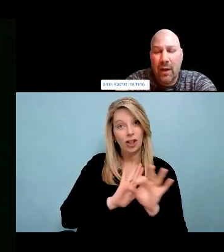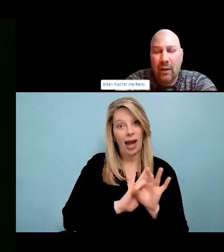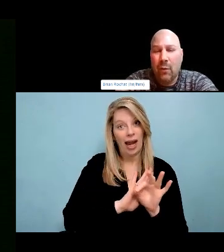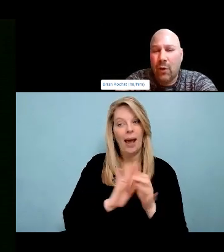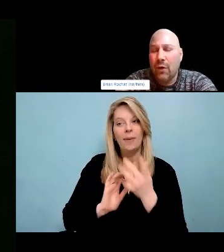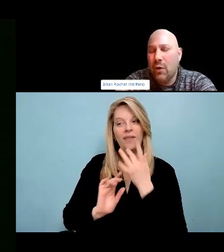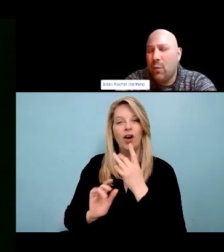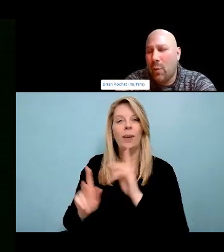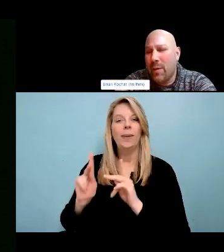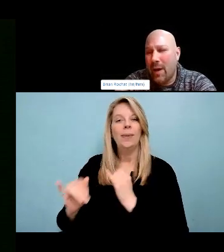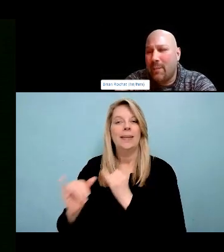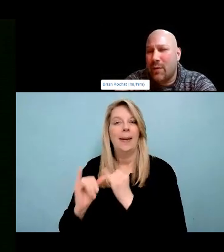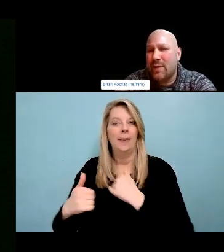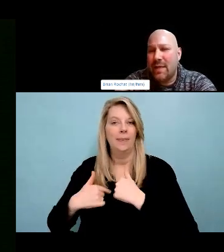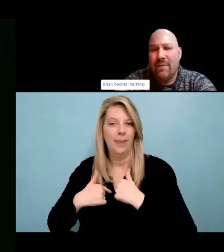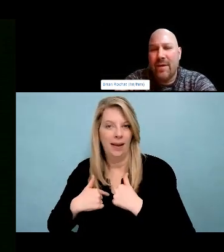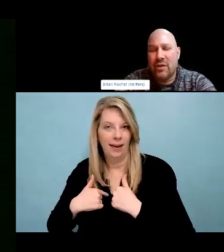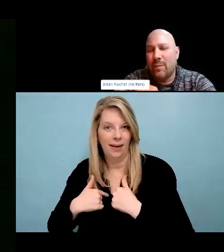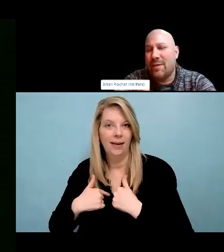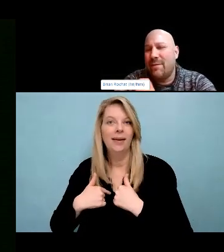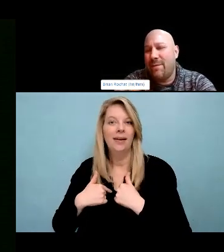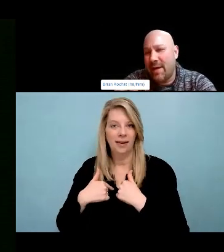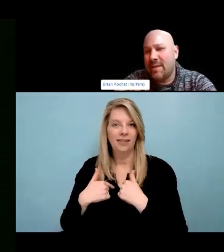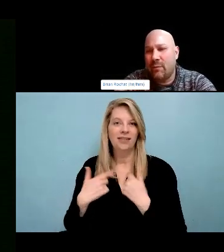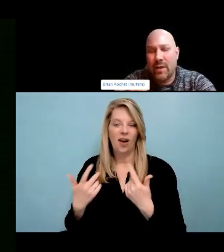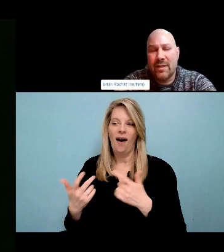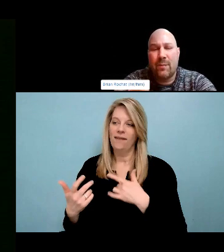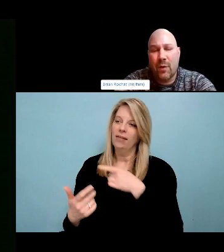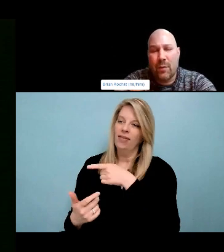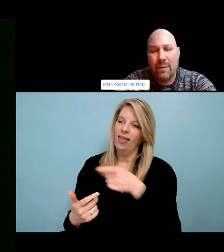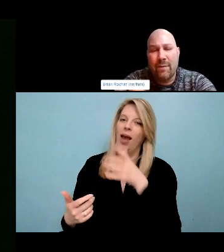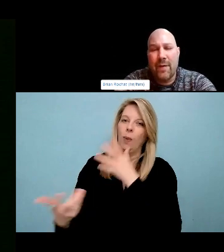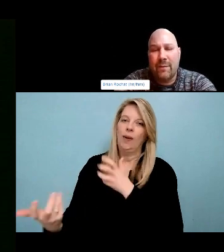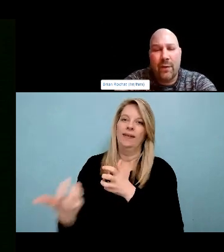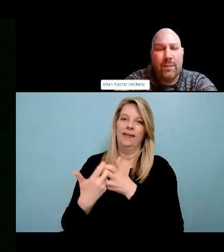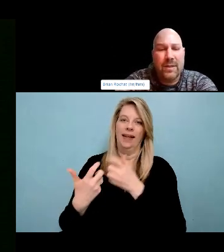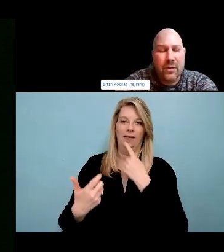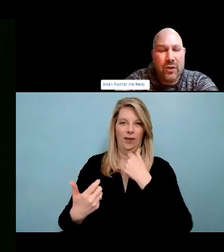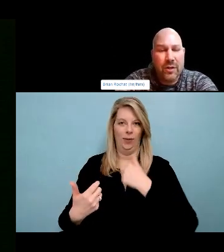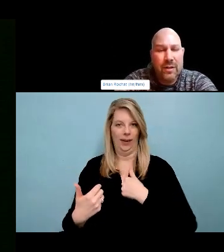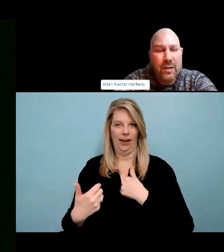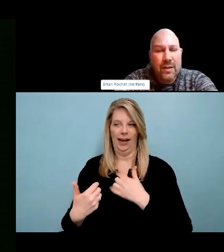process and so my Icelandic family of course settled in, what was identified as the Icelandic